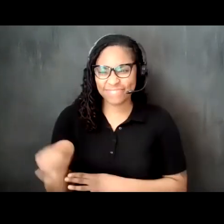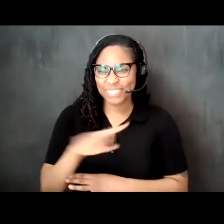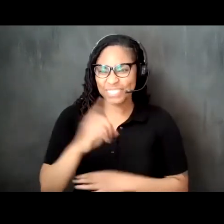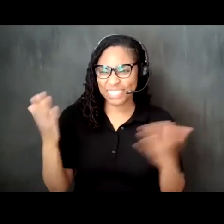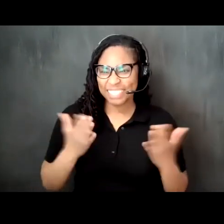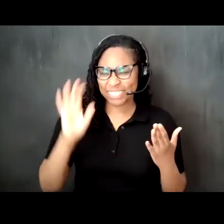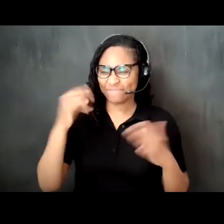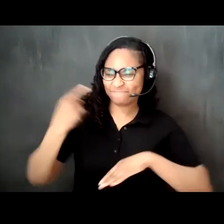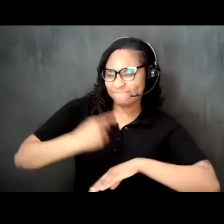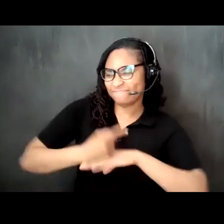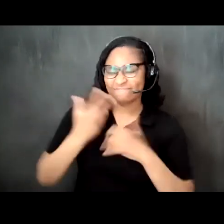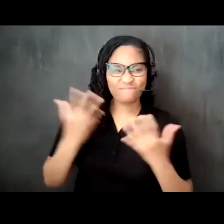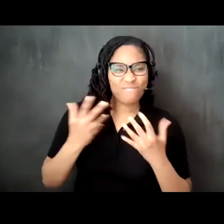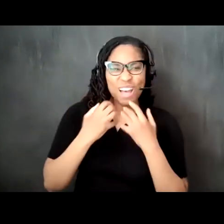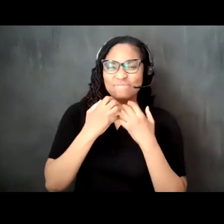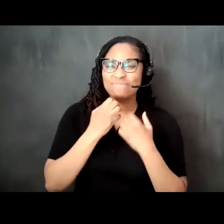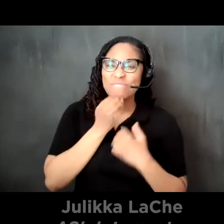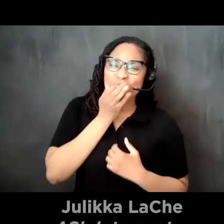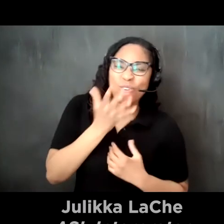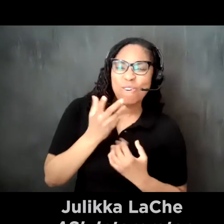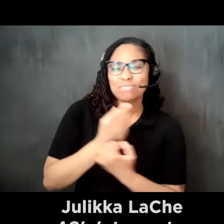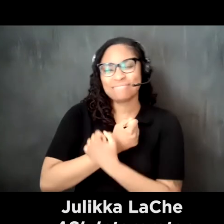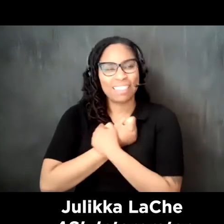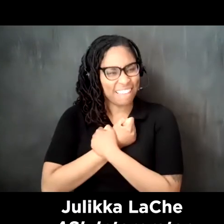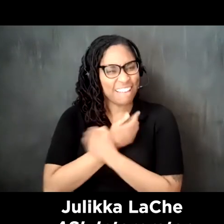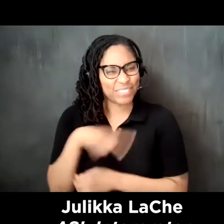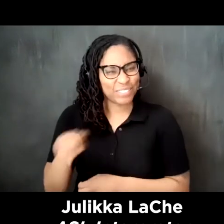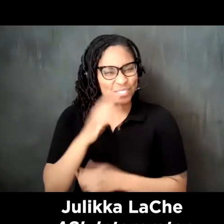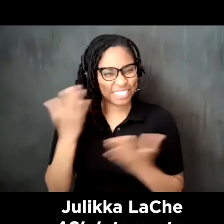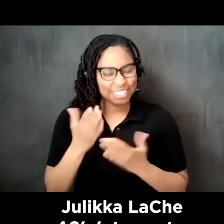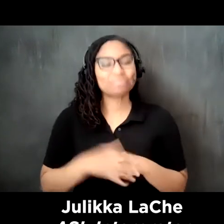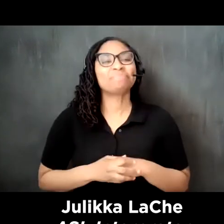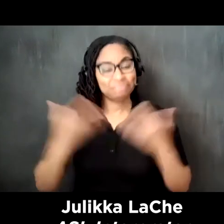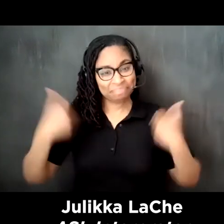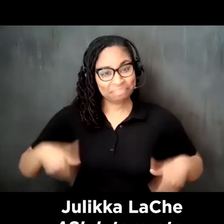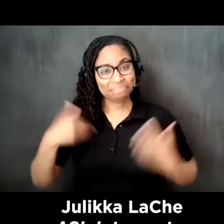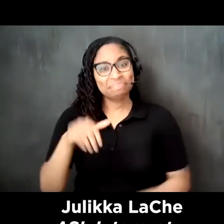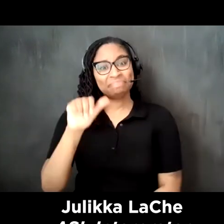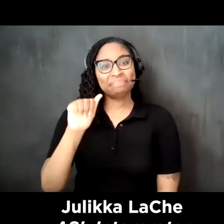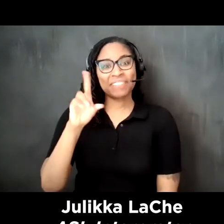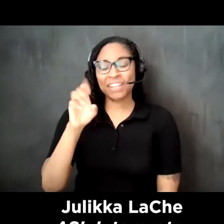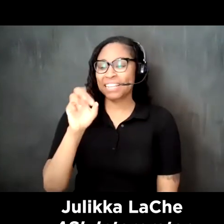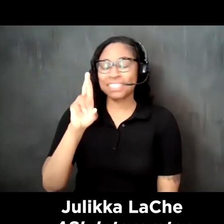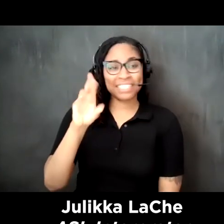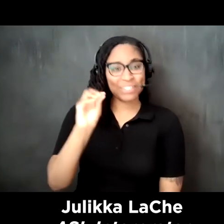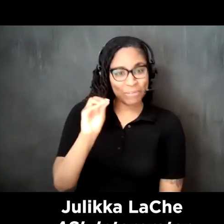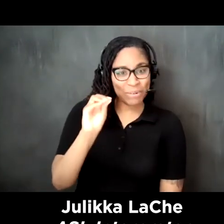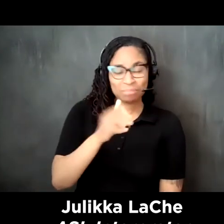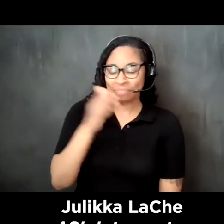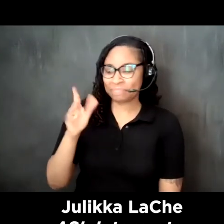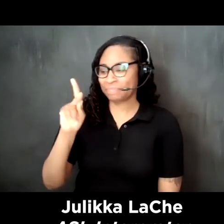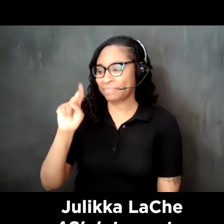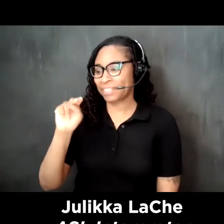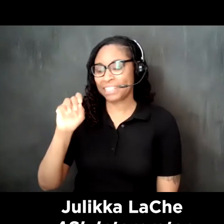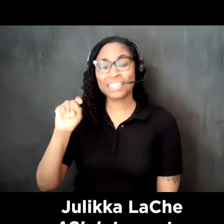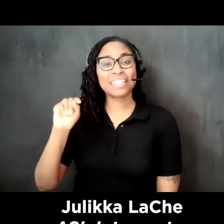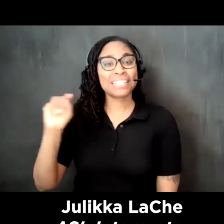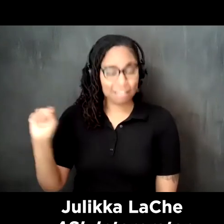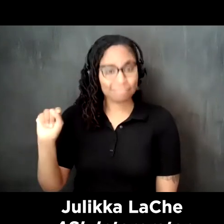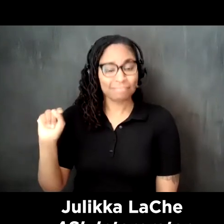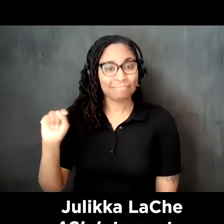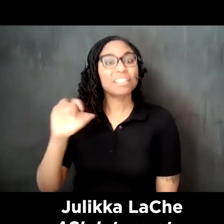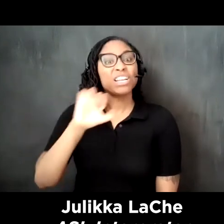and warmth my name is Adero Knott she her pronouns i am the founder of ak prosthetics